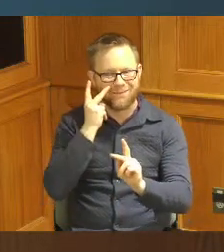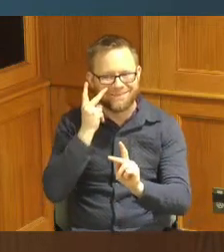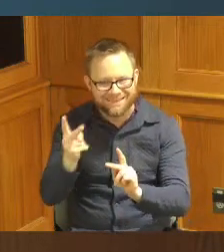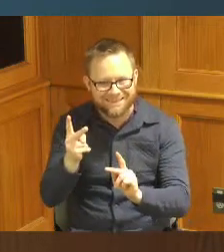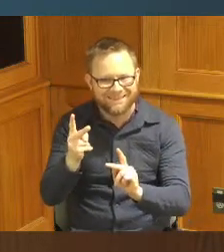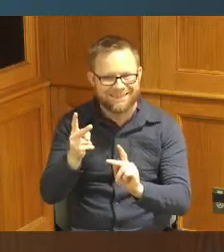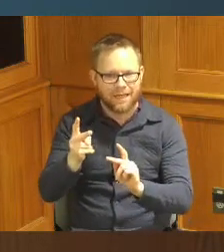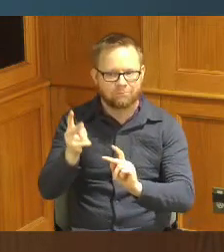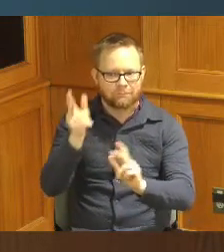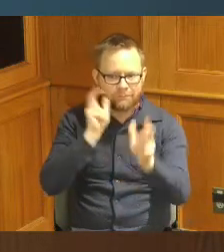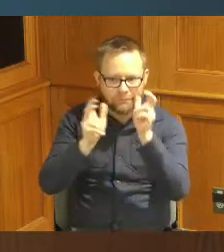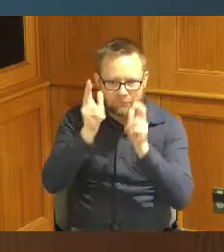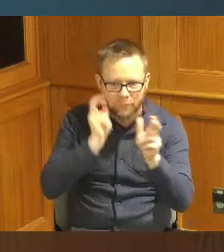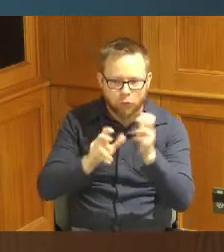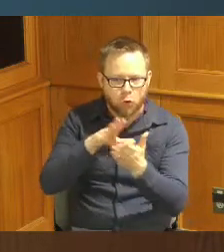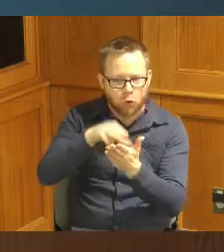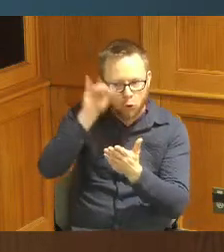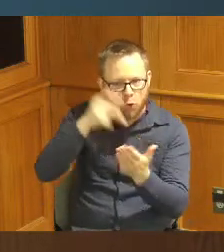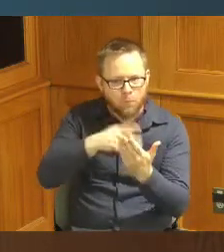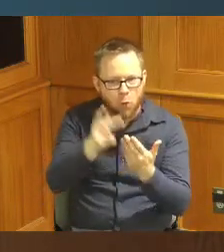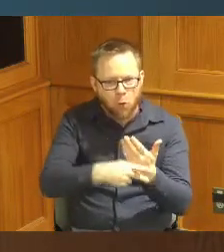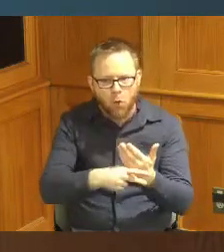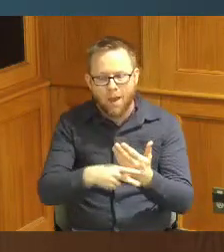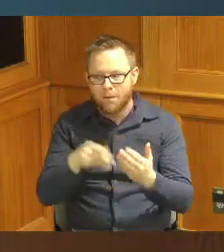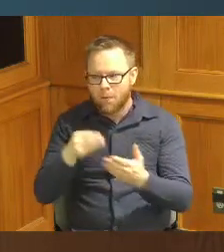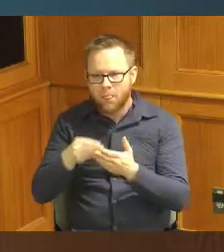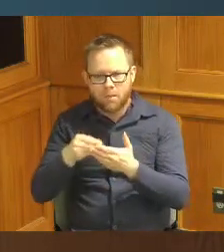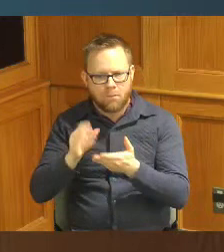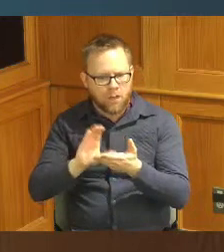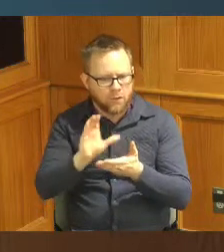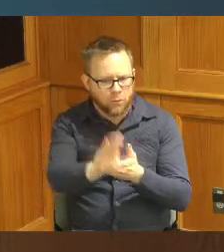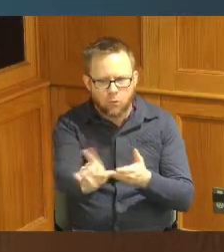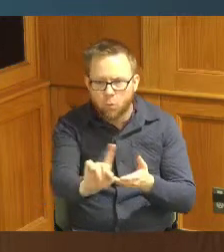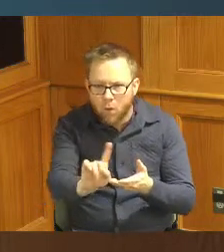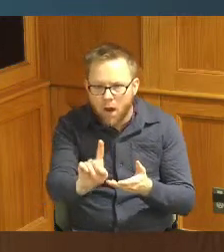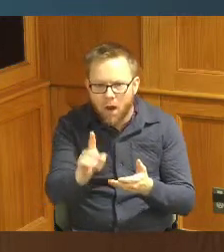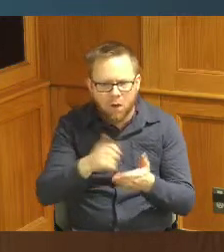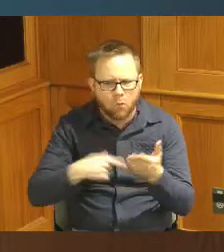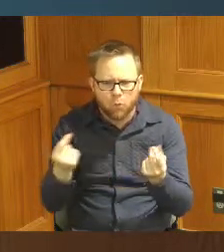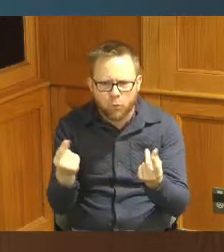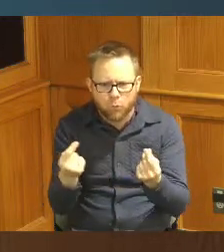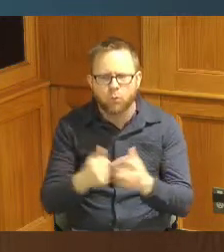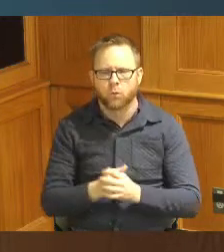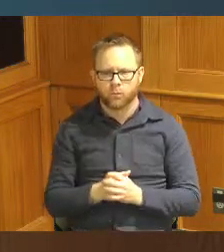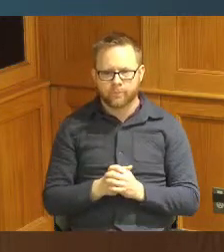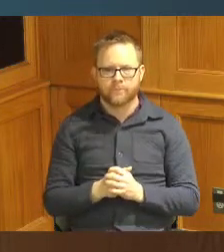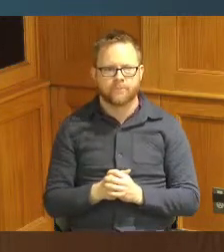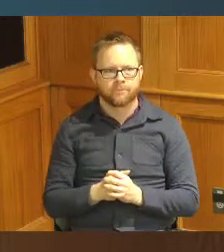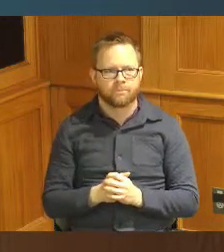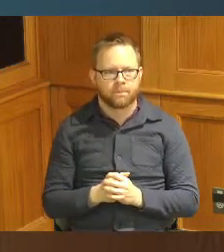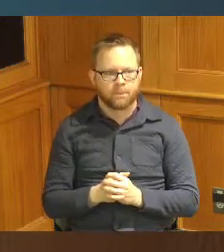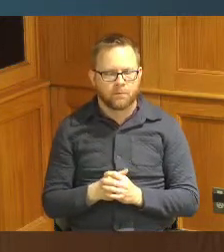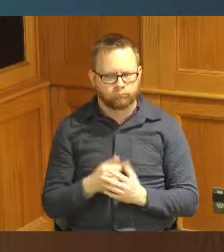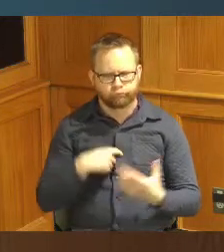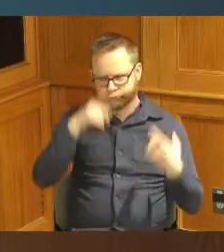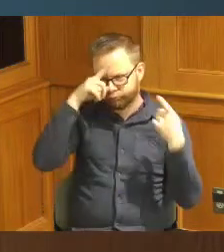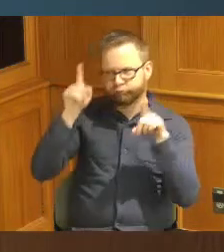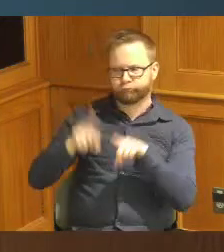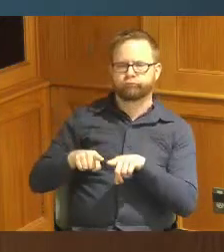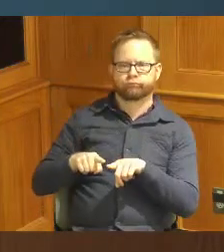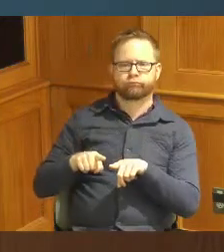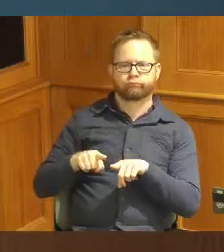program know who who has the money and what are we doing with it so I certainly agree because they're